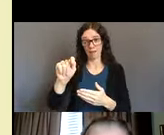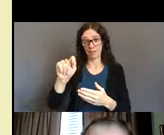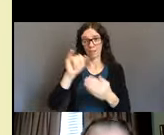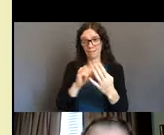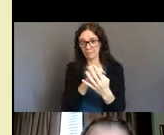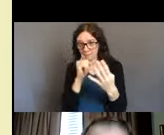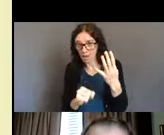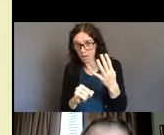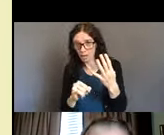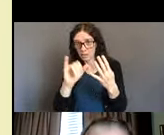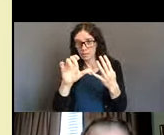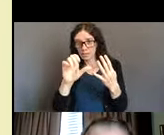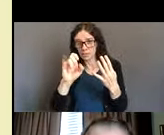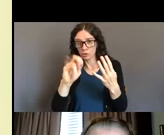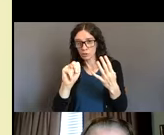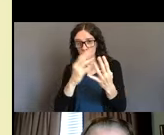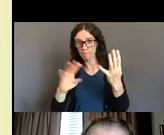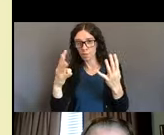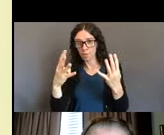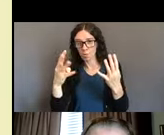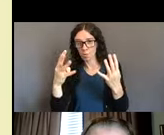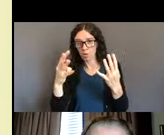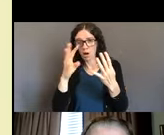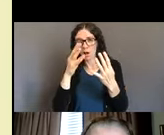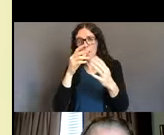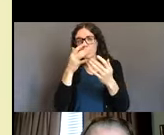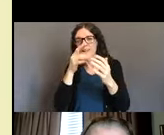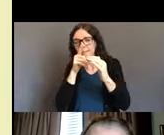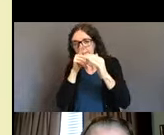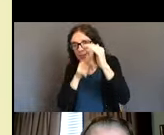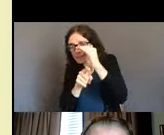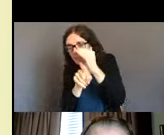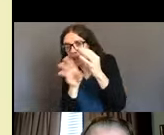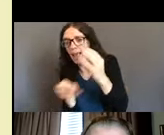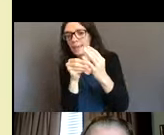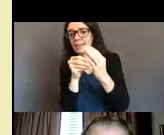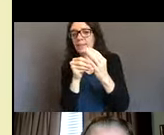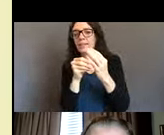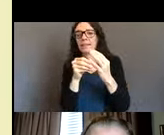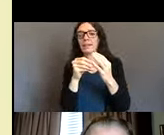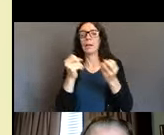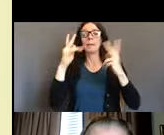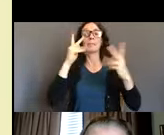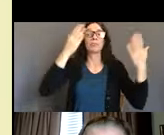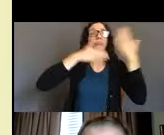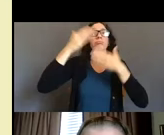It was a great law but not many people knew about it. There wasn't a lot of promotion, knowledge press behind it.